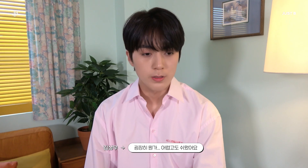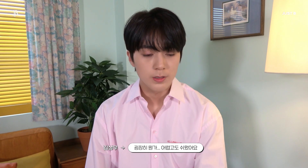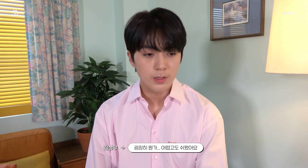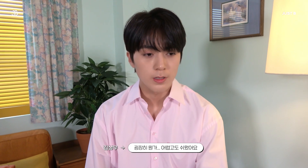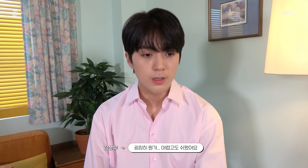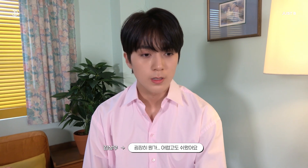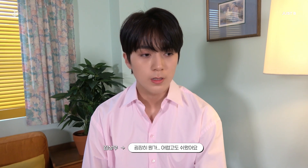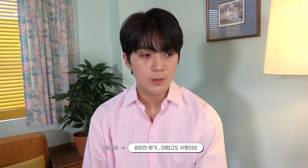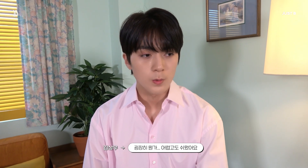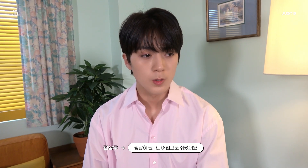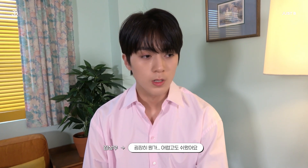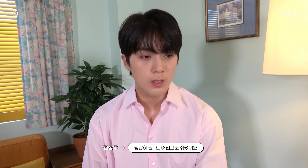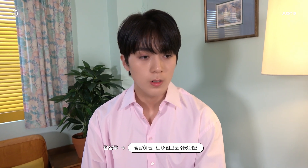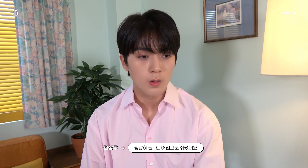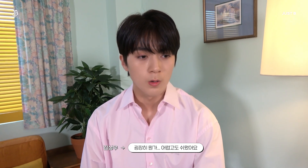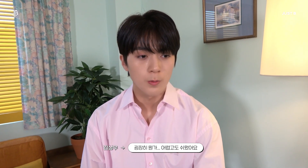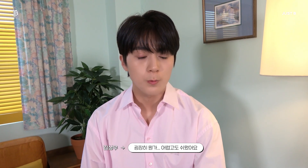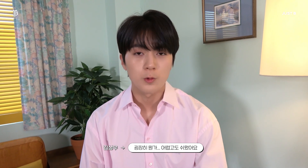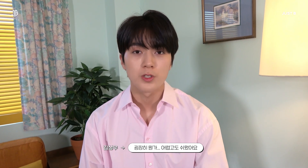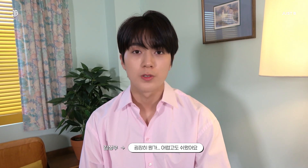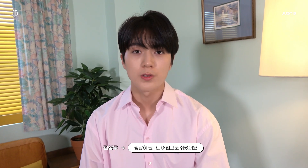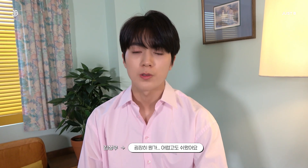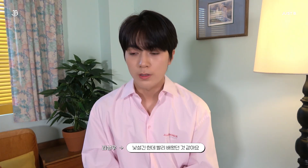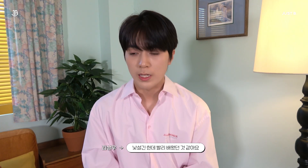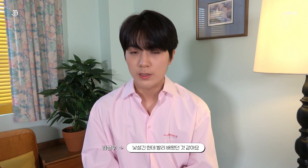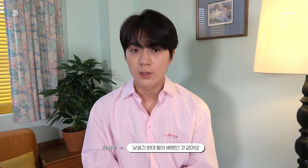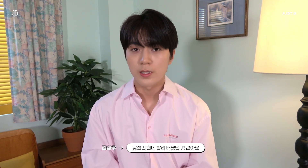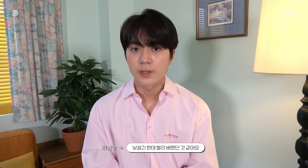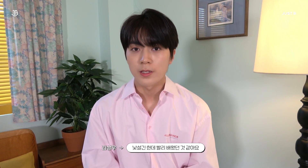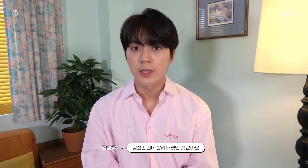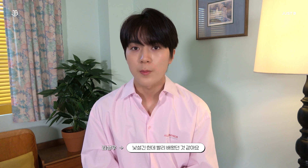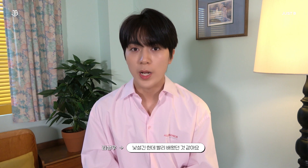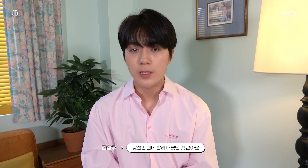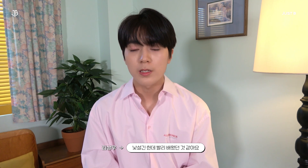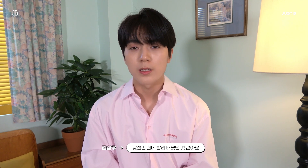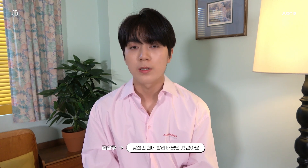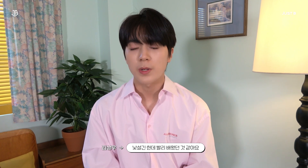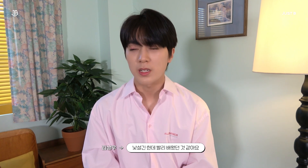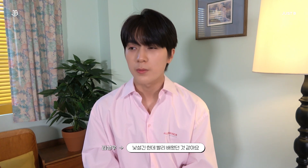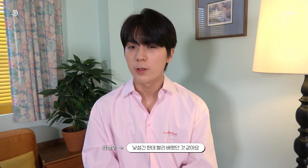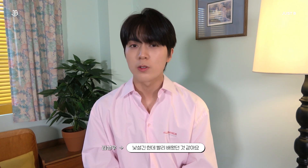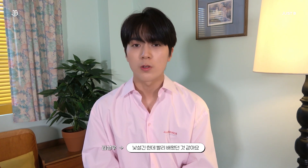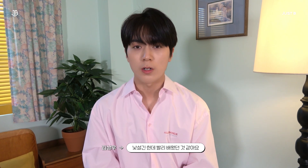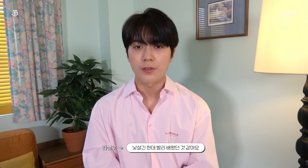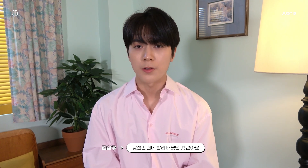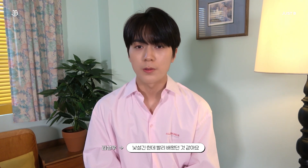It was... difficult and easy at the same time It was unfamiliar, but I think I learned it quickly